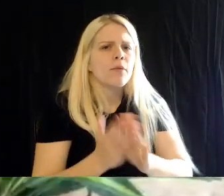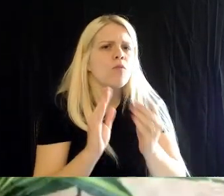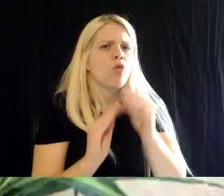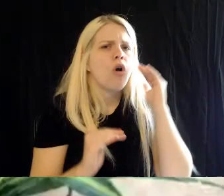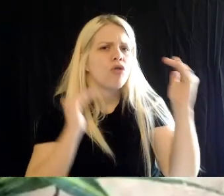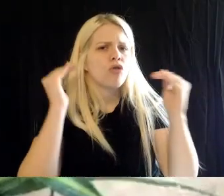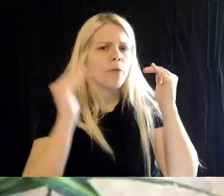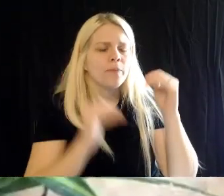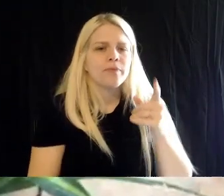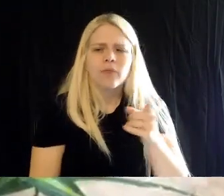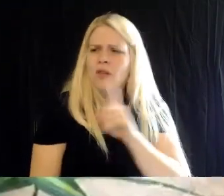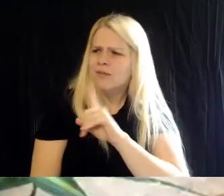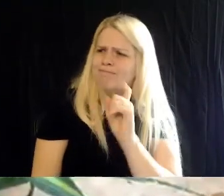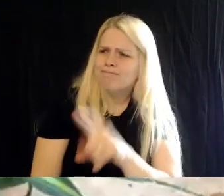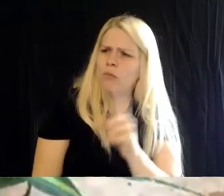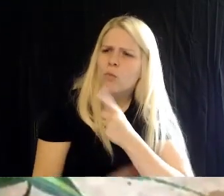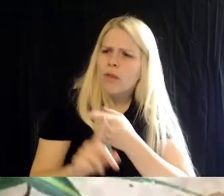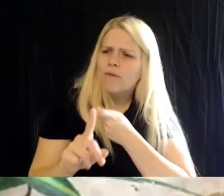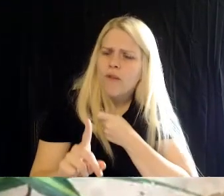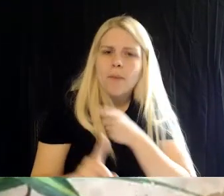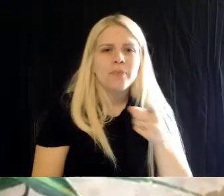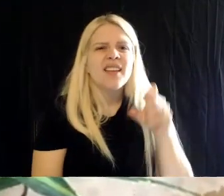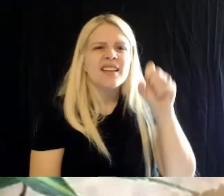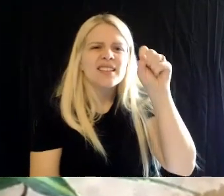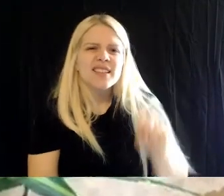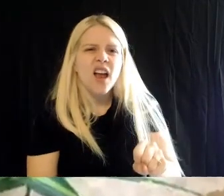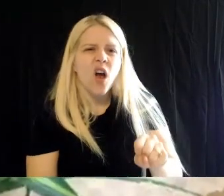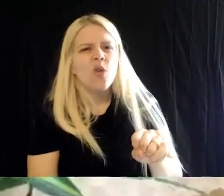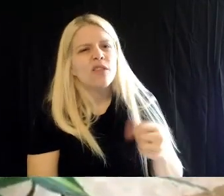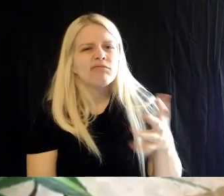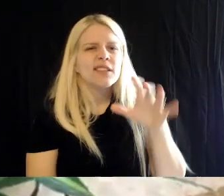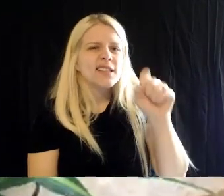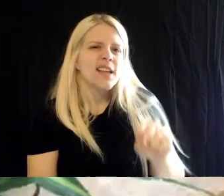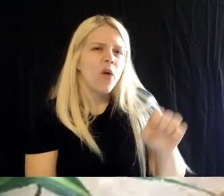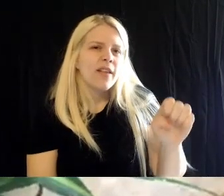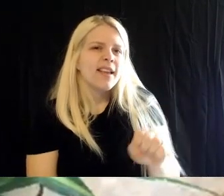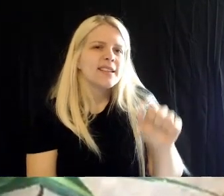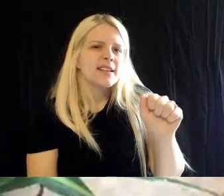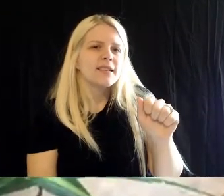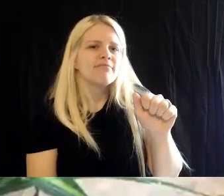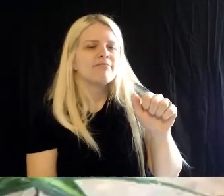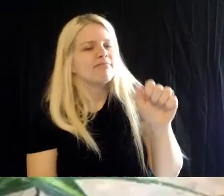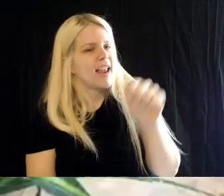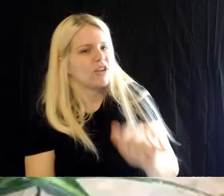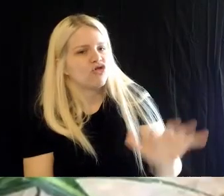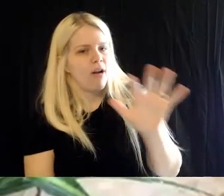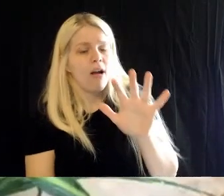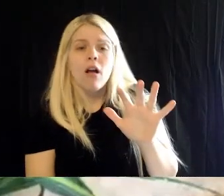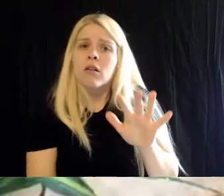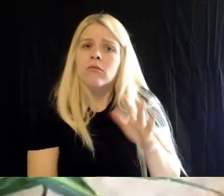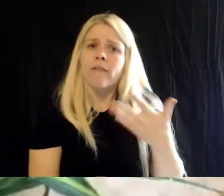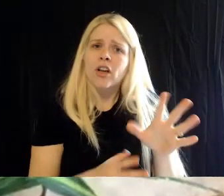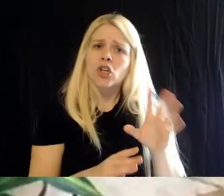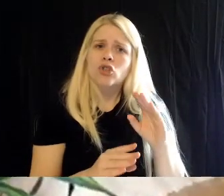Britt: South and Southeast Asia. Although, they've been brought to different parts of the world. There are a lot in the Hawaii islands.